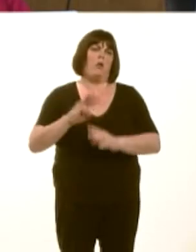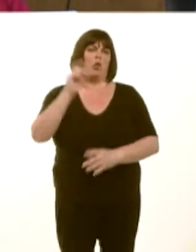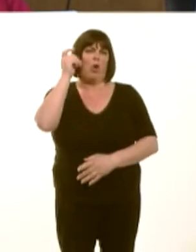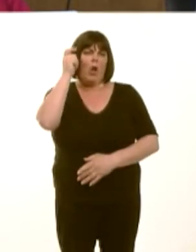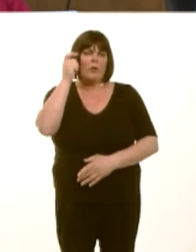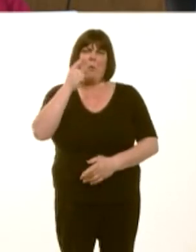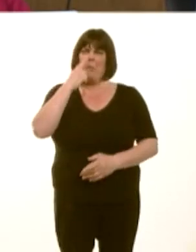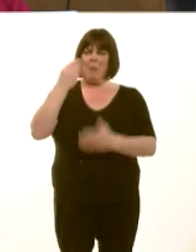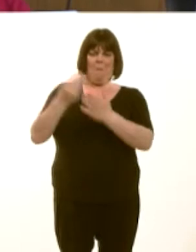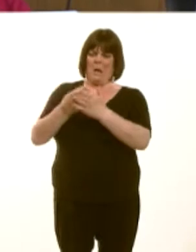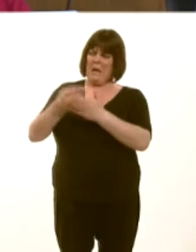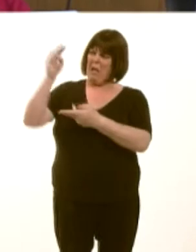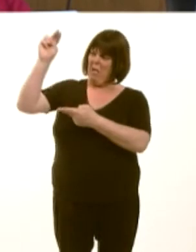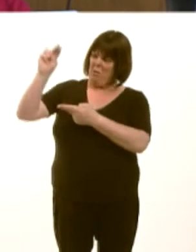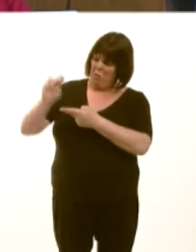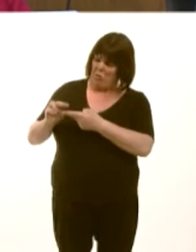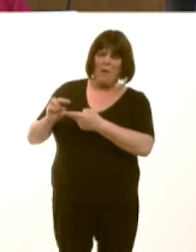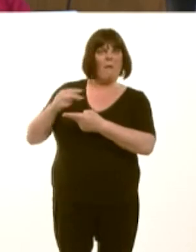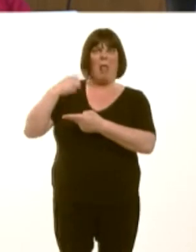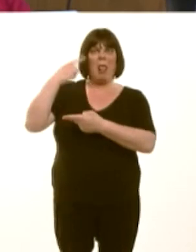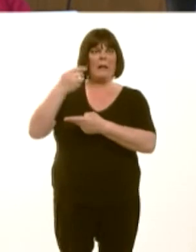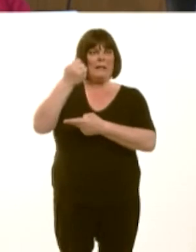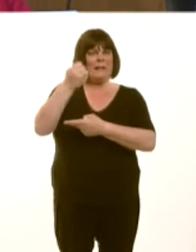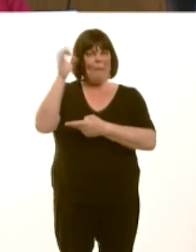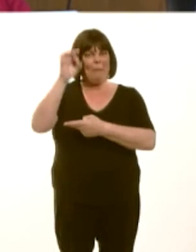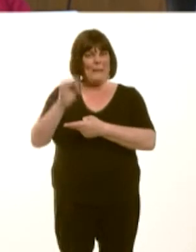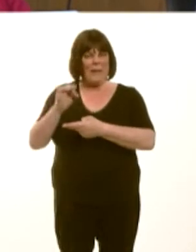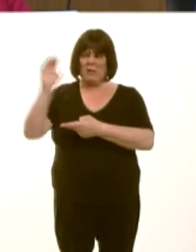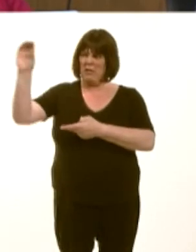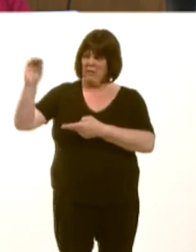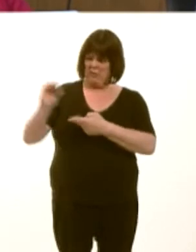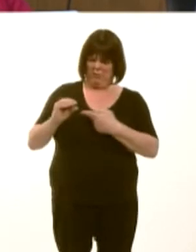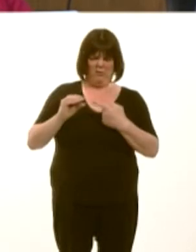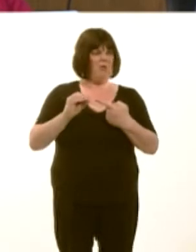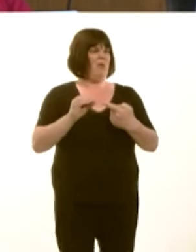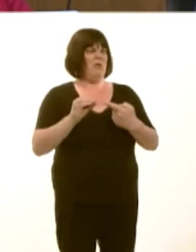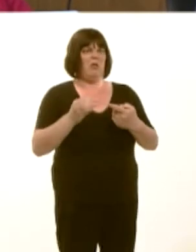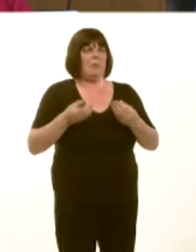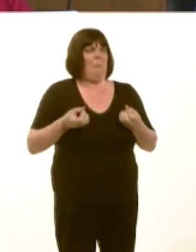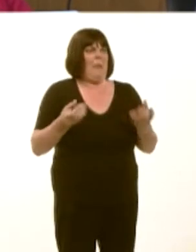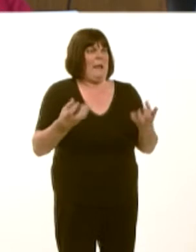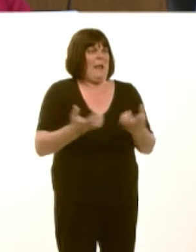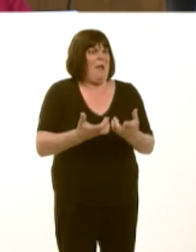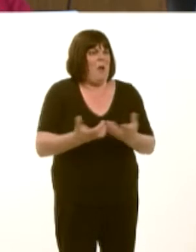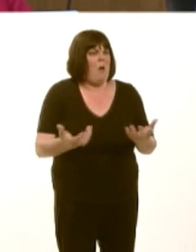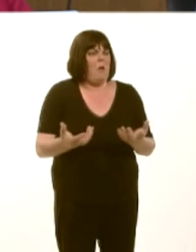Rydym wedi gweld y toriadau sydd wedi dodó10 y cant o Lundainóac felly nid yw'r arian yno yn y ffordd y byddem ni eisiau.